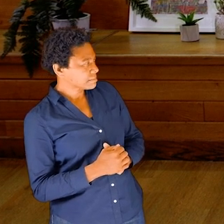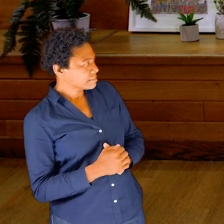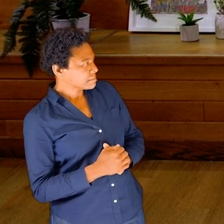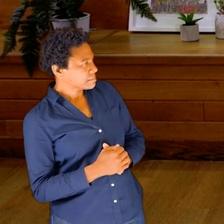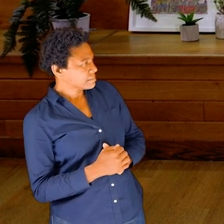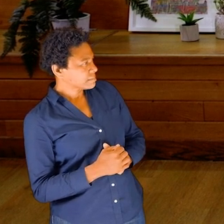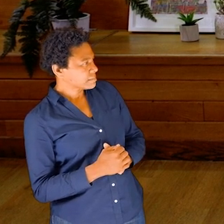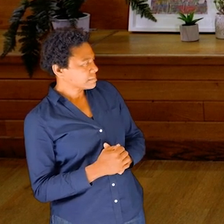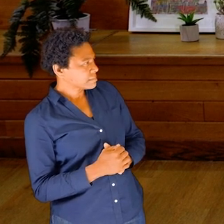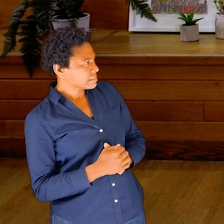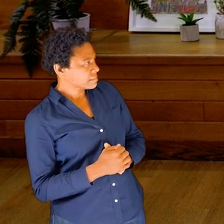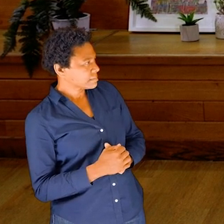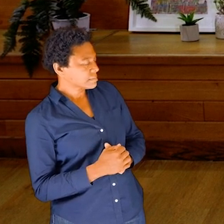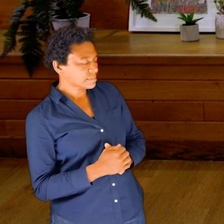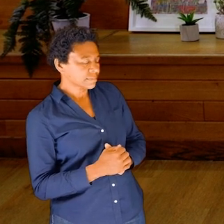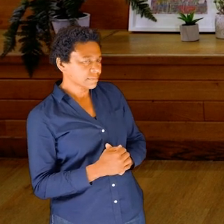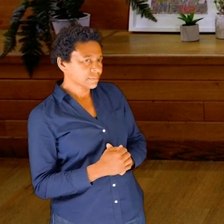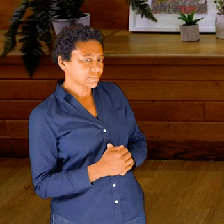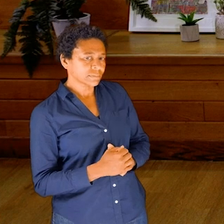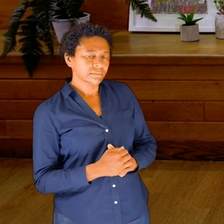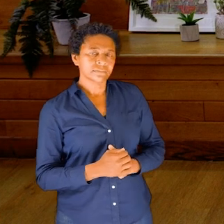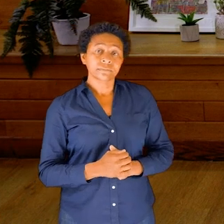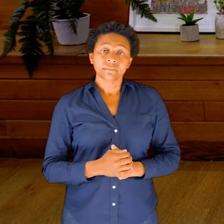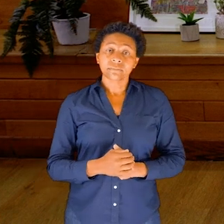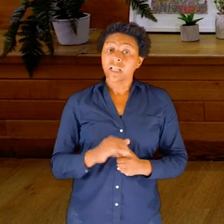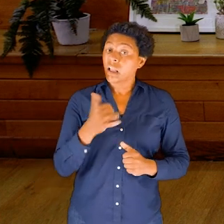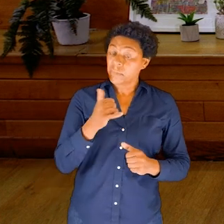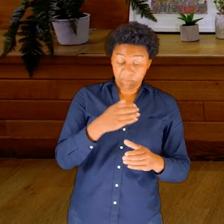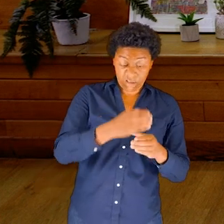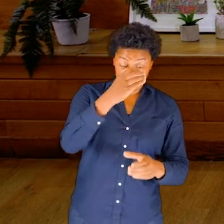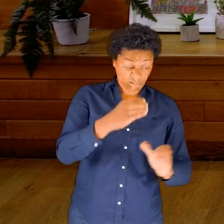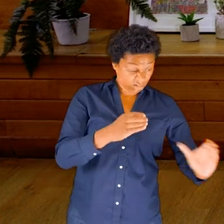You may also want to put your water bottle down to be a bit more mobile.